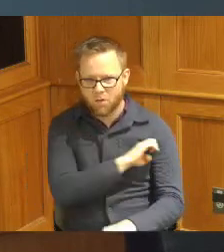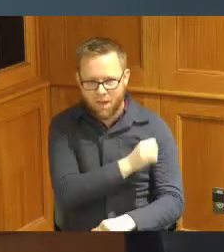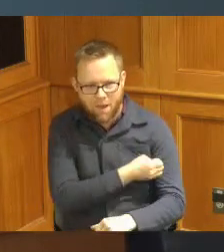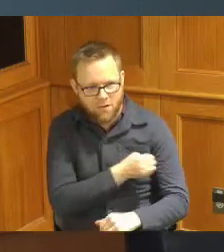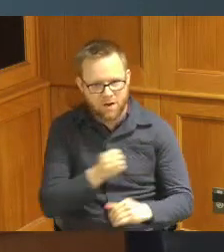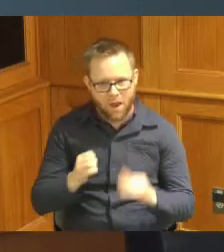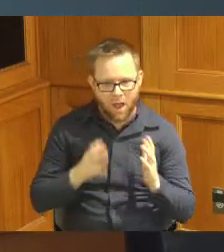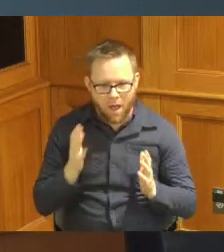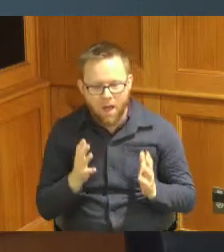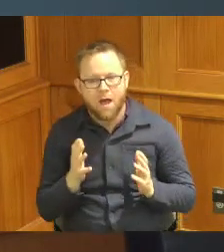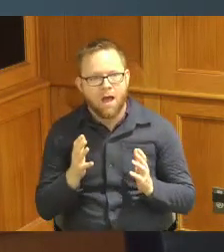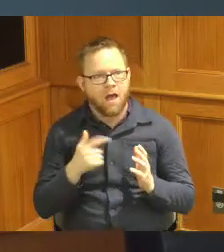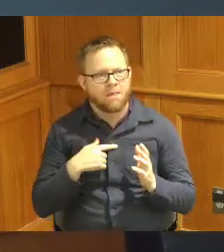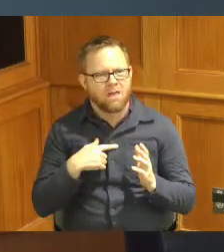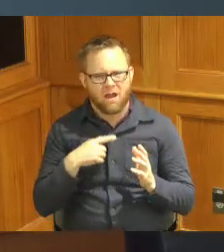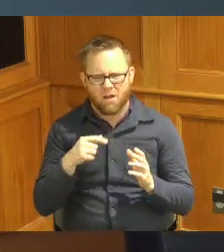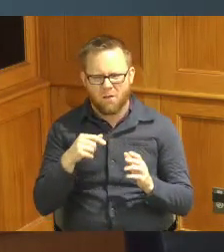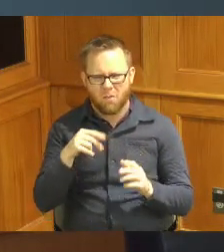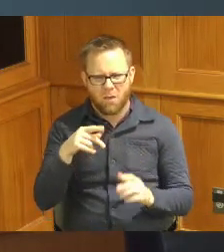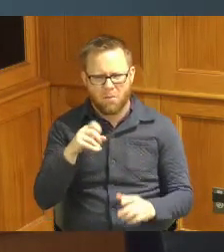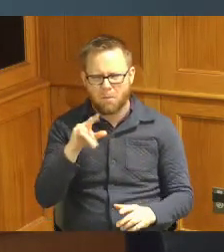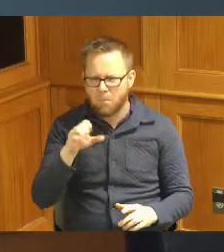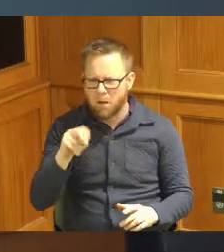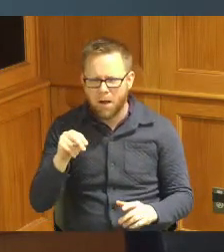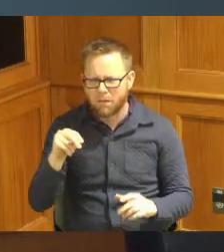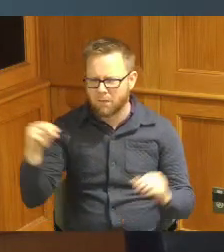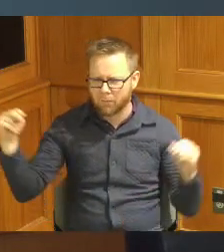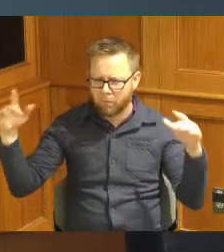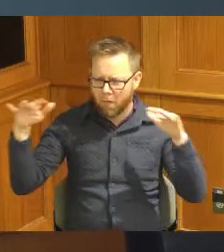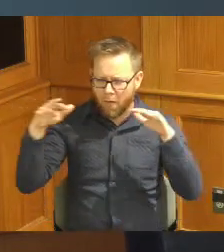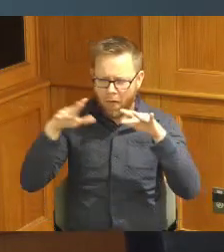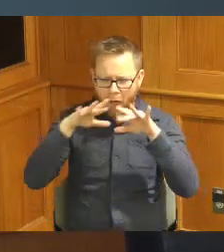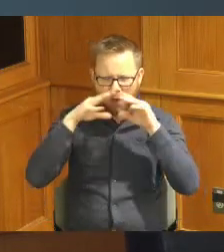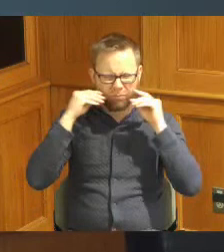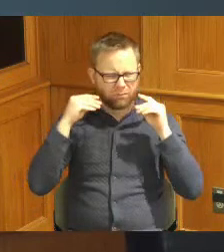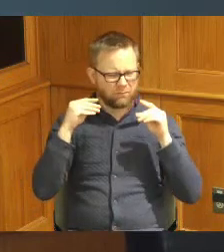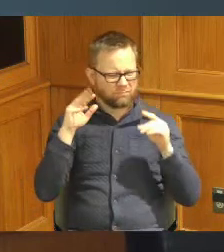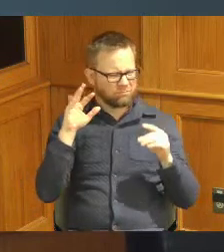I got hit with all this pollen and it was like oh my God what is going on I can't even sit outside